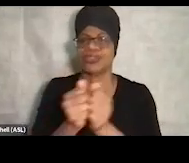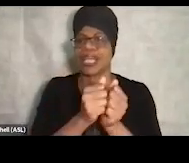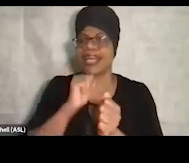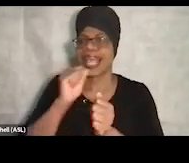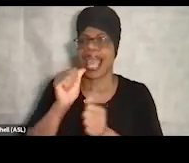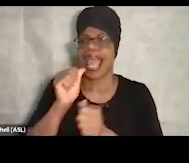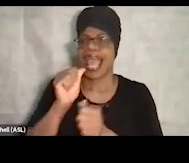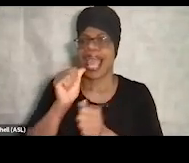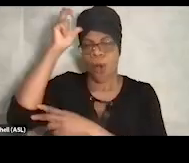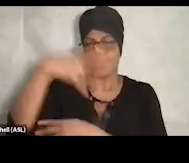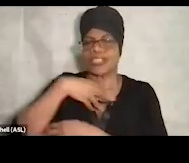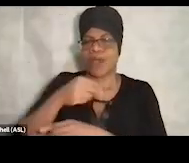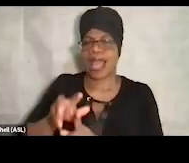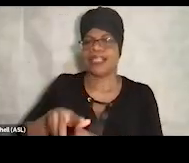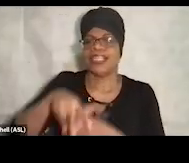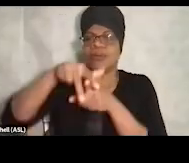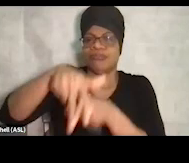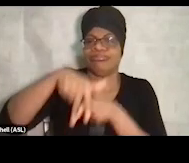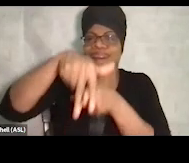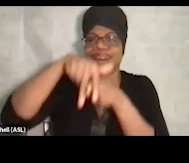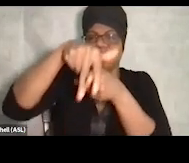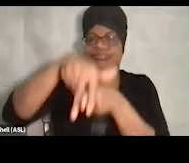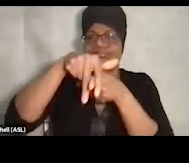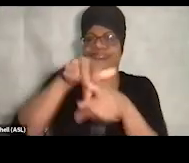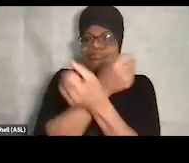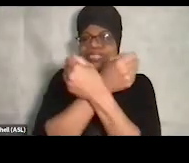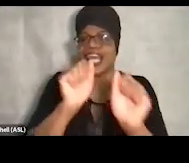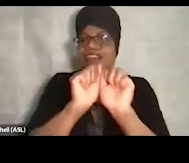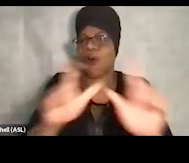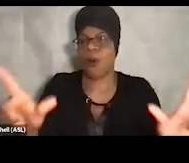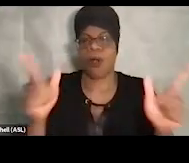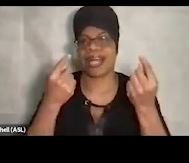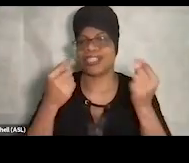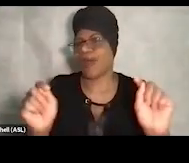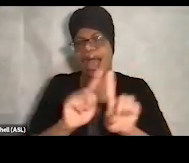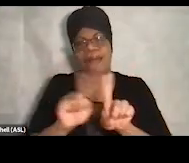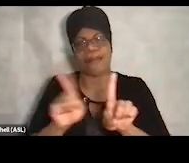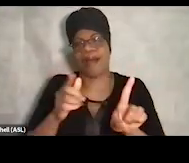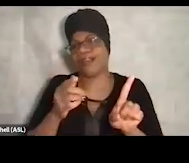I've tried that. You're welcome to keep trying that, but my experience, it doesn't work.